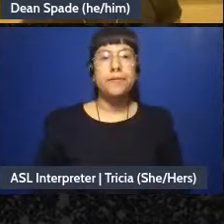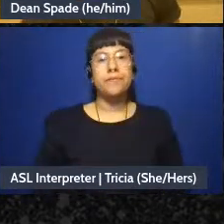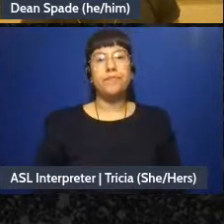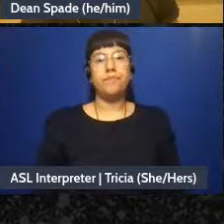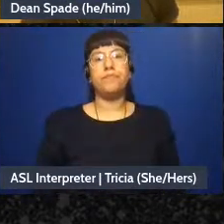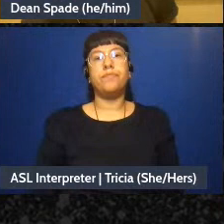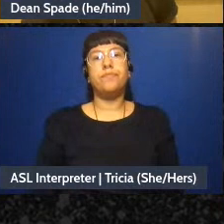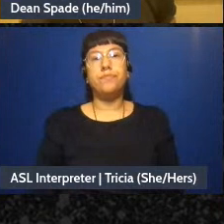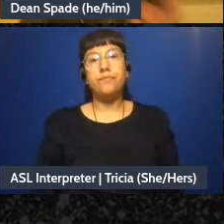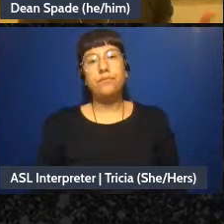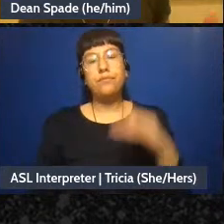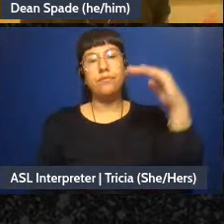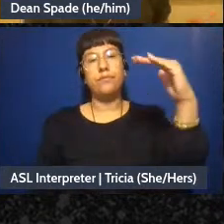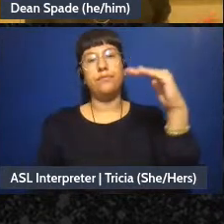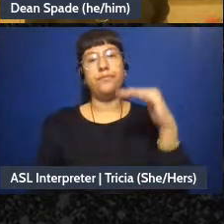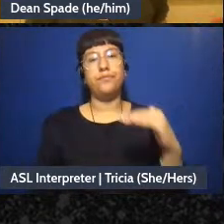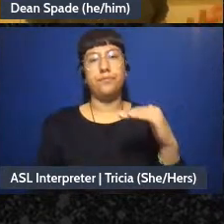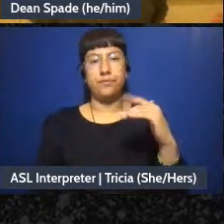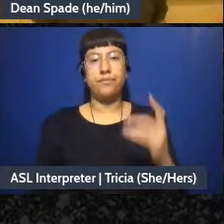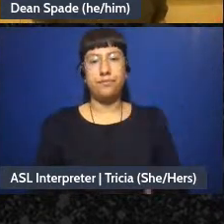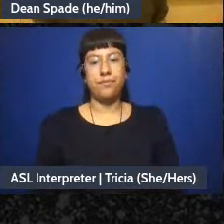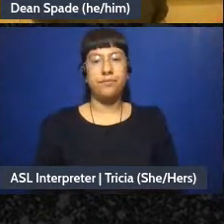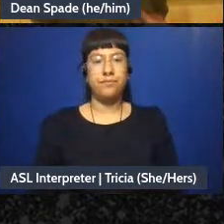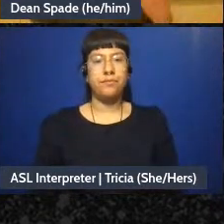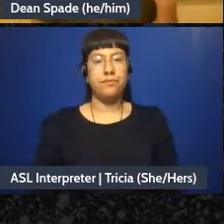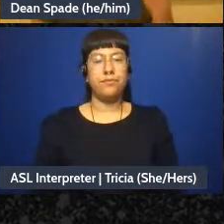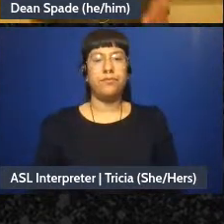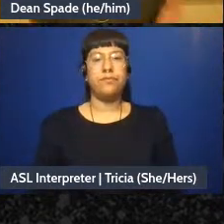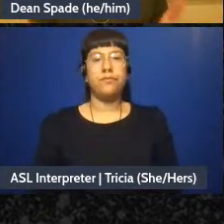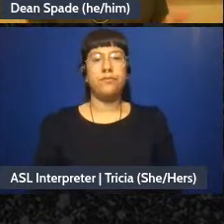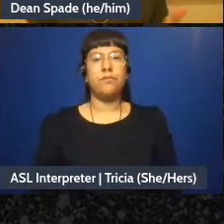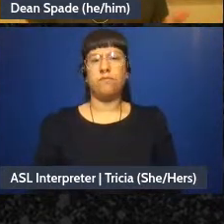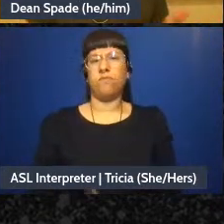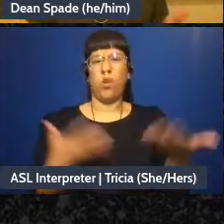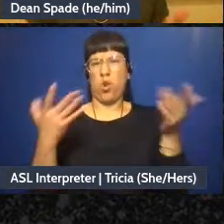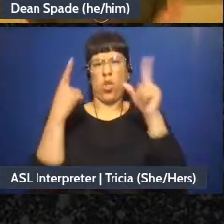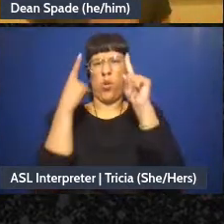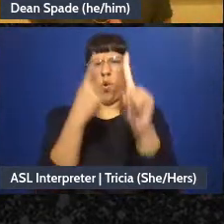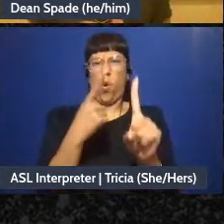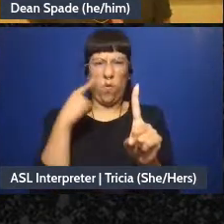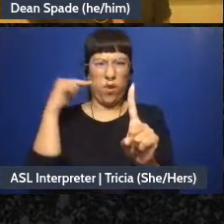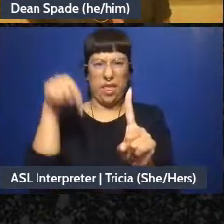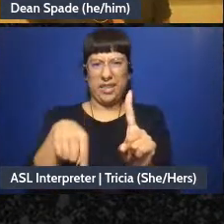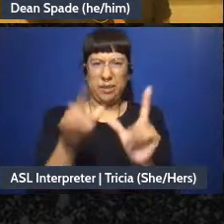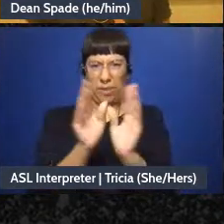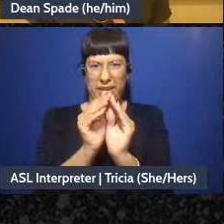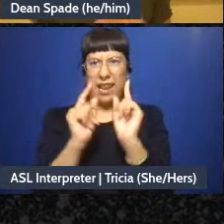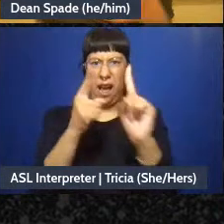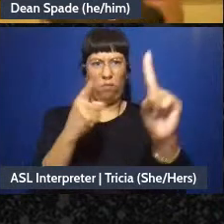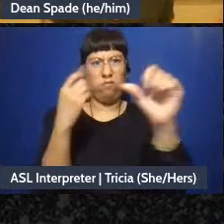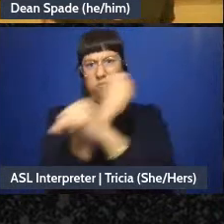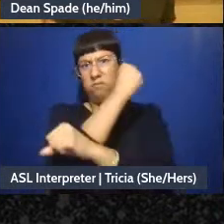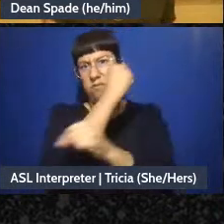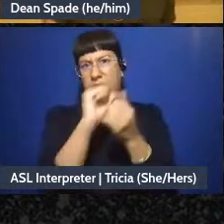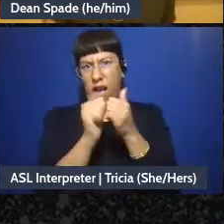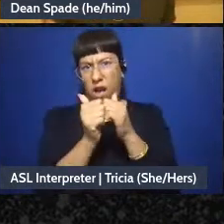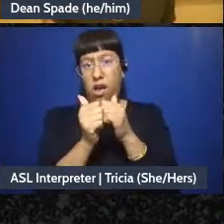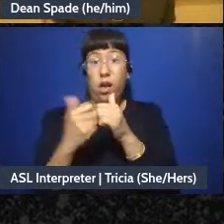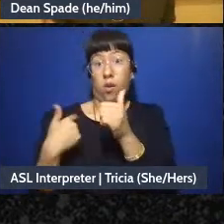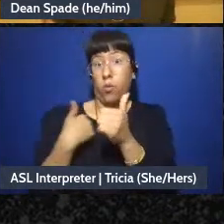The other pieces, you know, thinking like “what are the goals of this meeting and how can we get ther?” Like, are we just discussing stuff at this meeting?